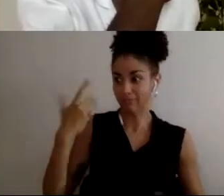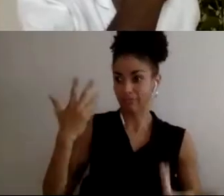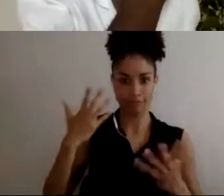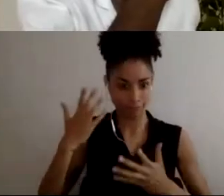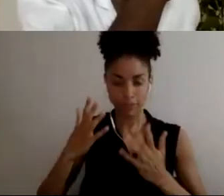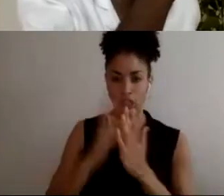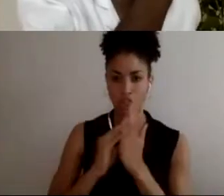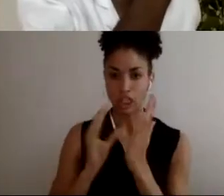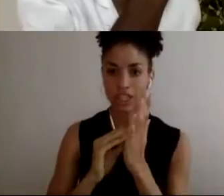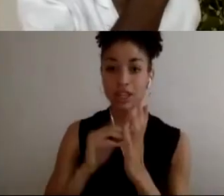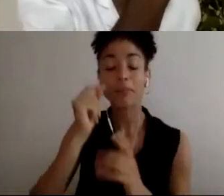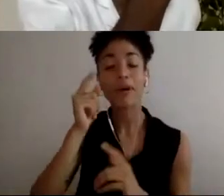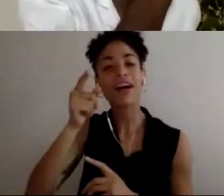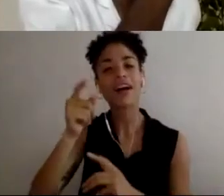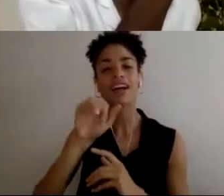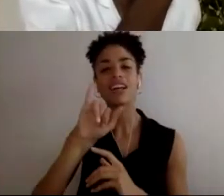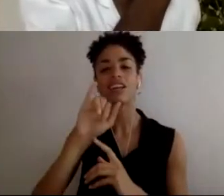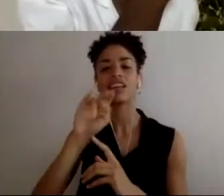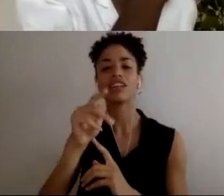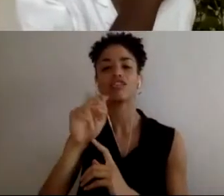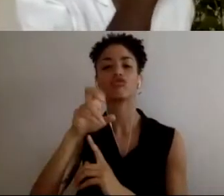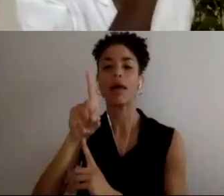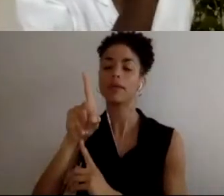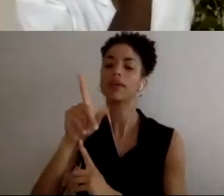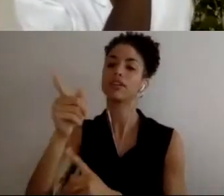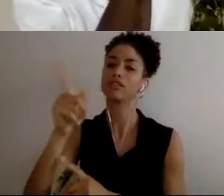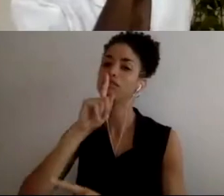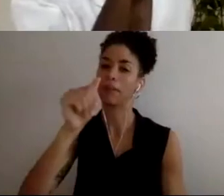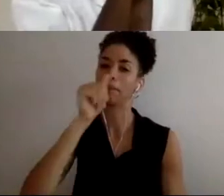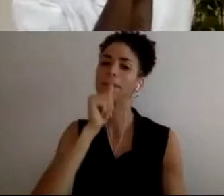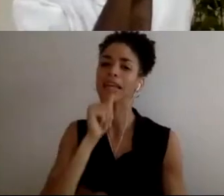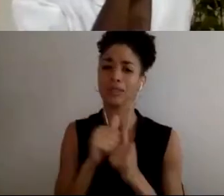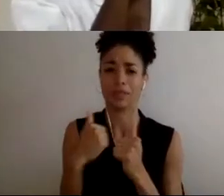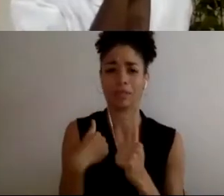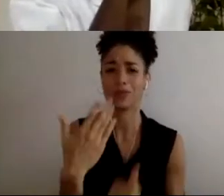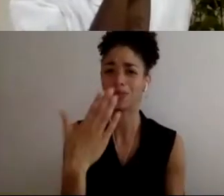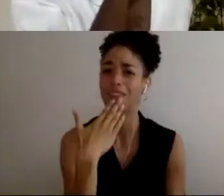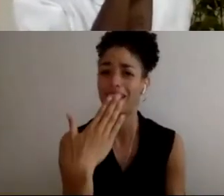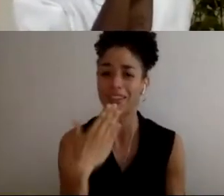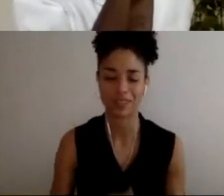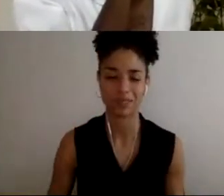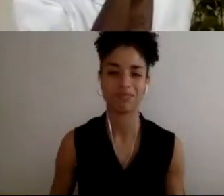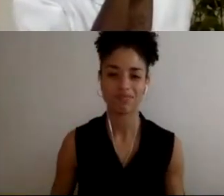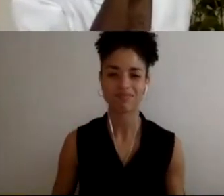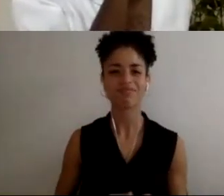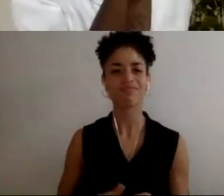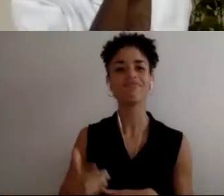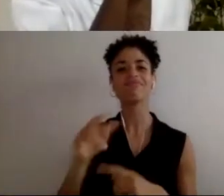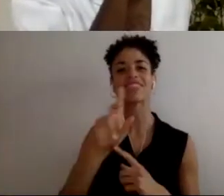patient with me so I thank them for that. Yeah, and I wonder, Russell, based on all